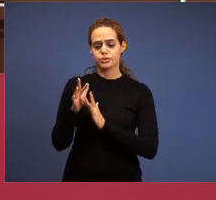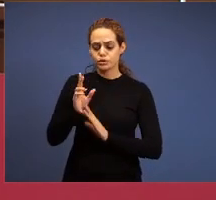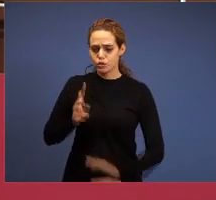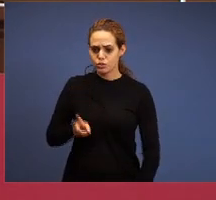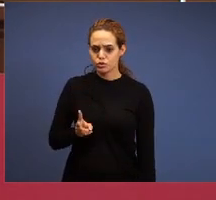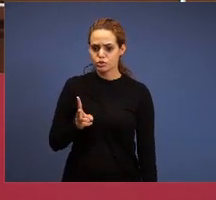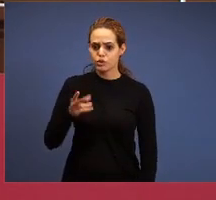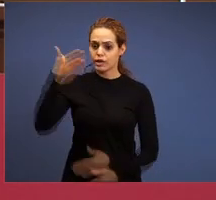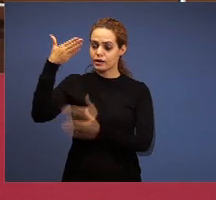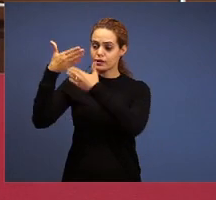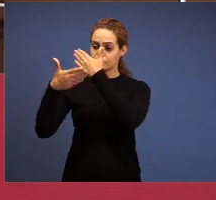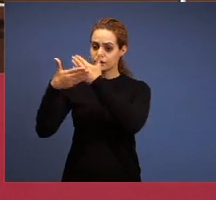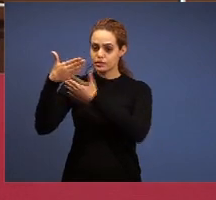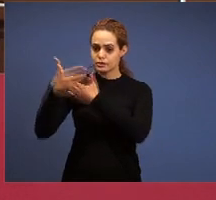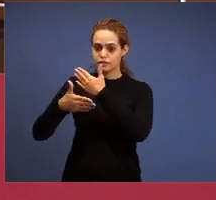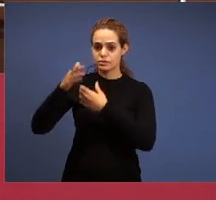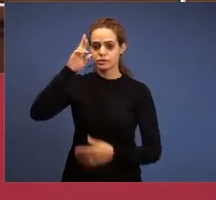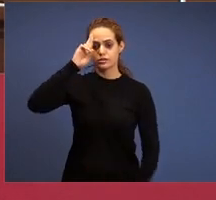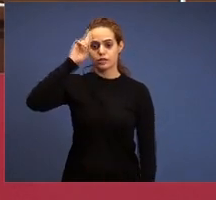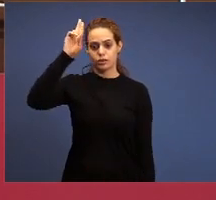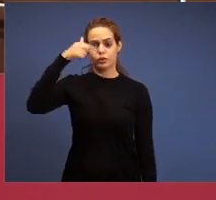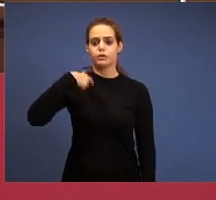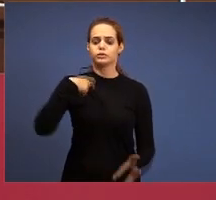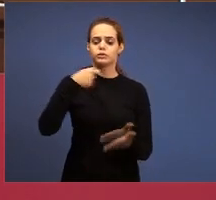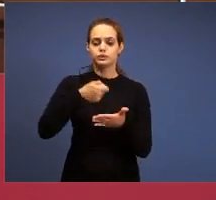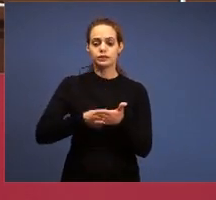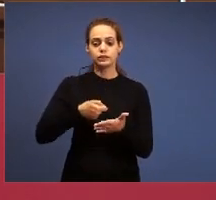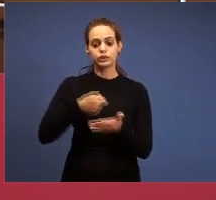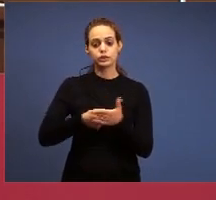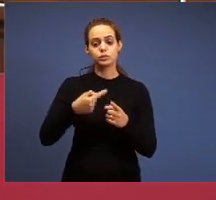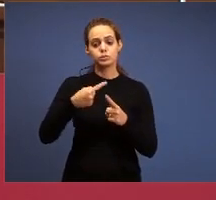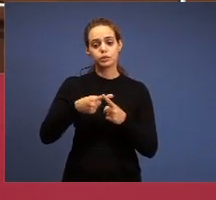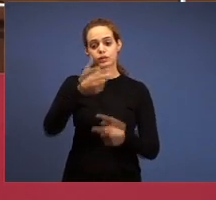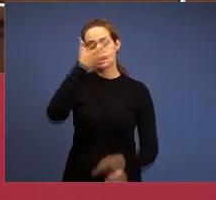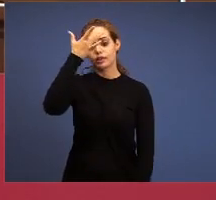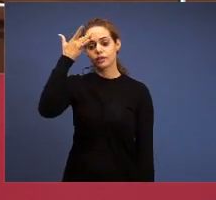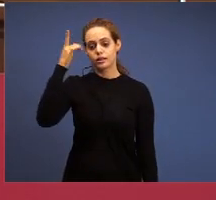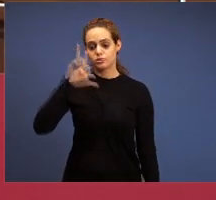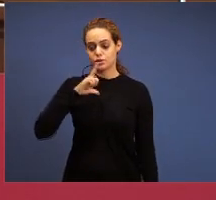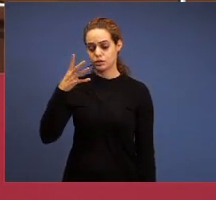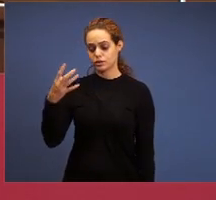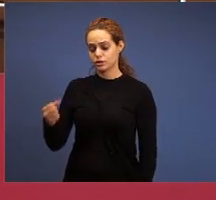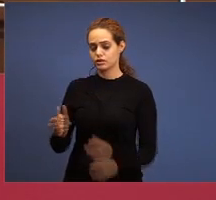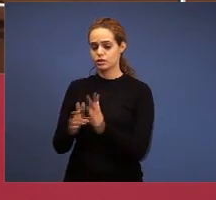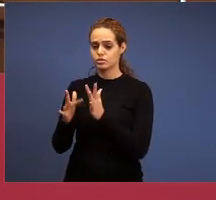insisting that we have people who are coming now, new converts and other